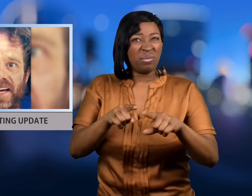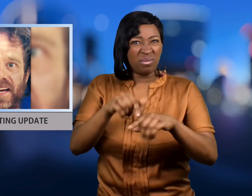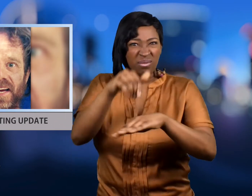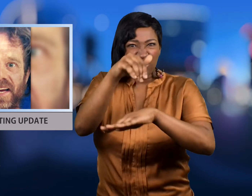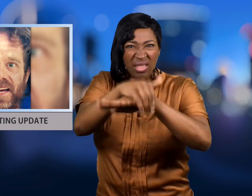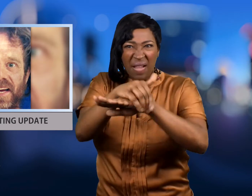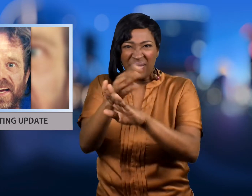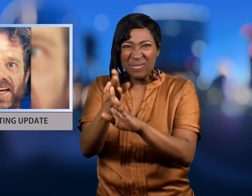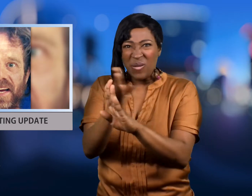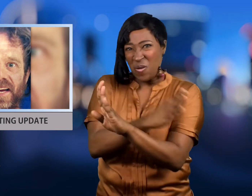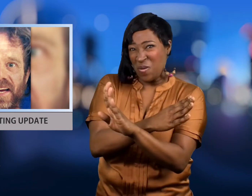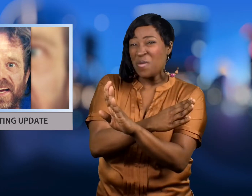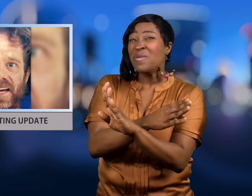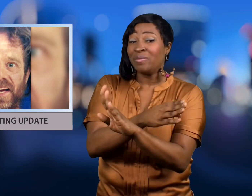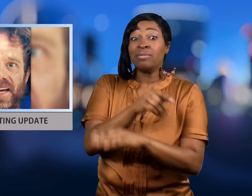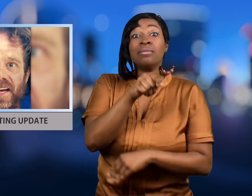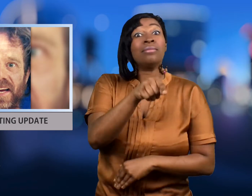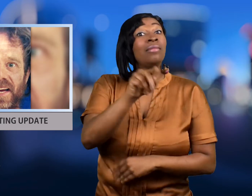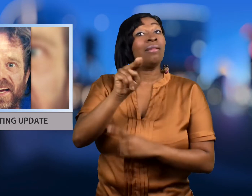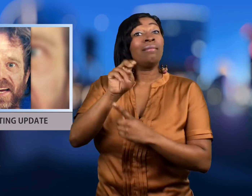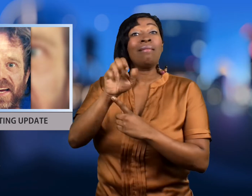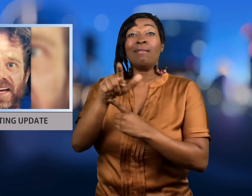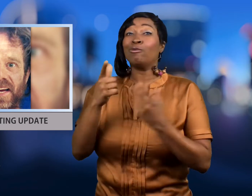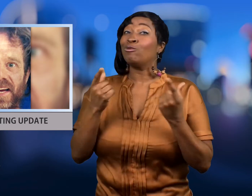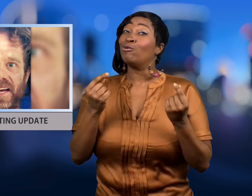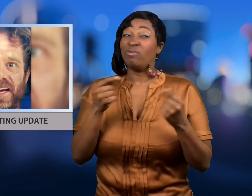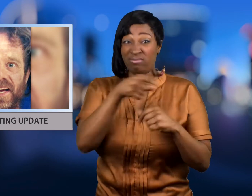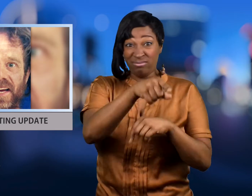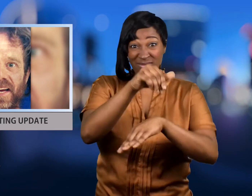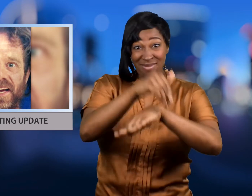may have started the night before when Neal shot